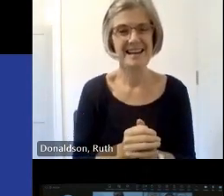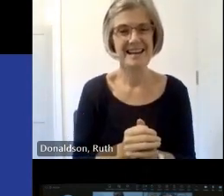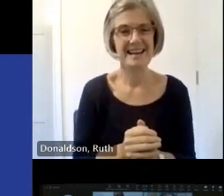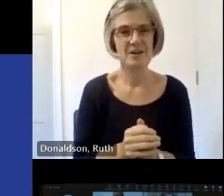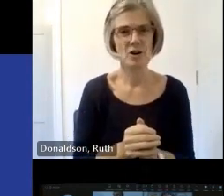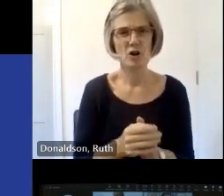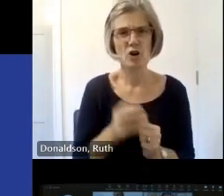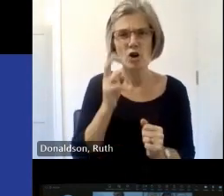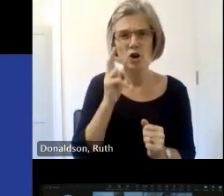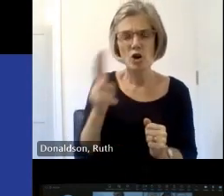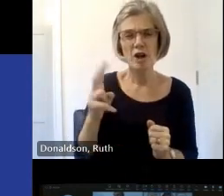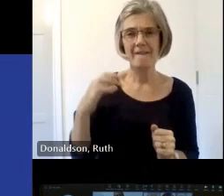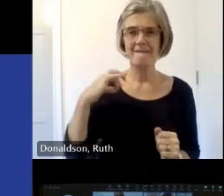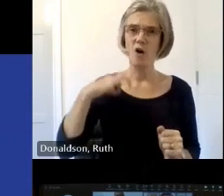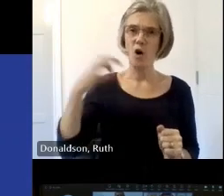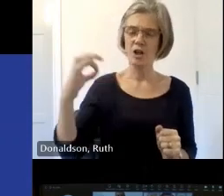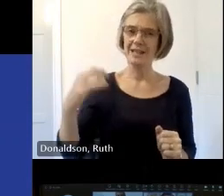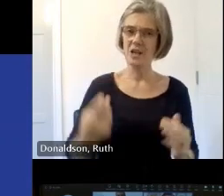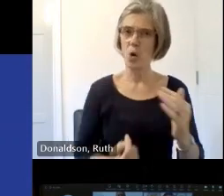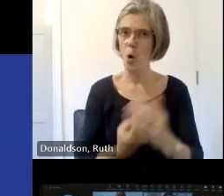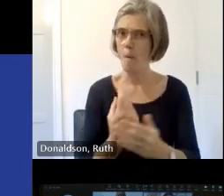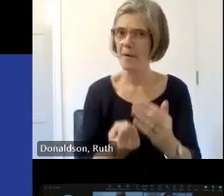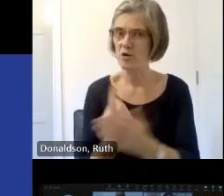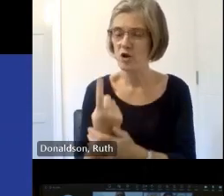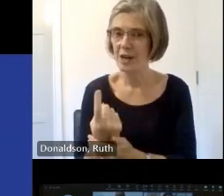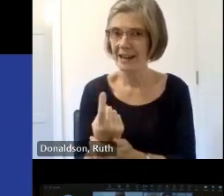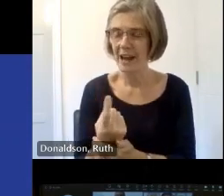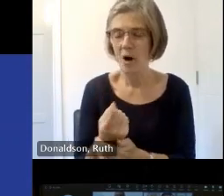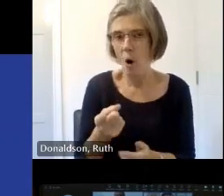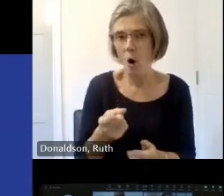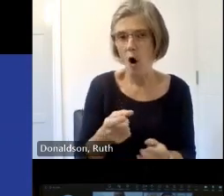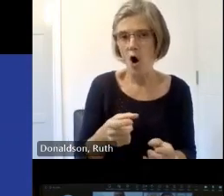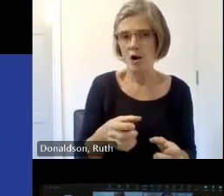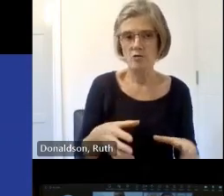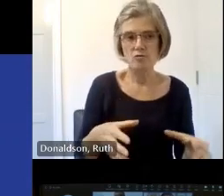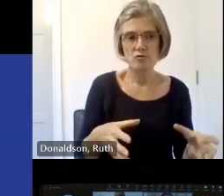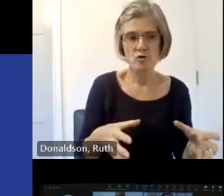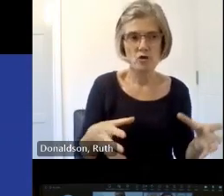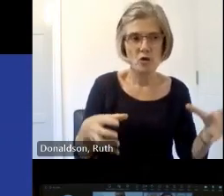role for yourself do you have volunteers working with your organization are you a